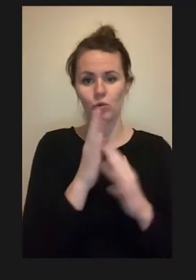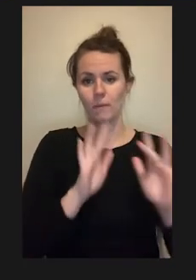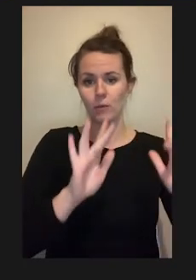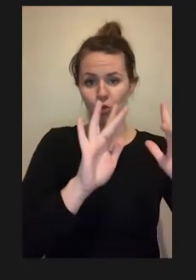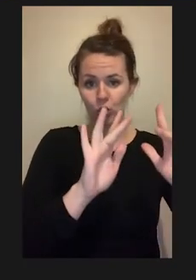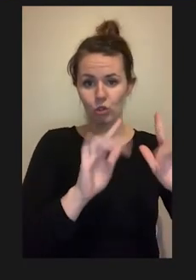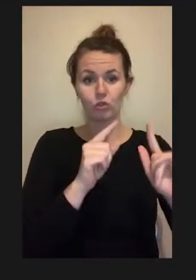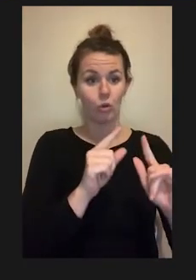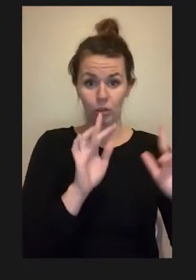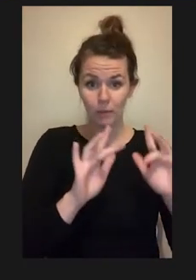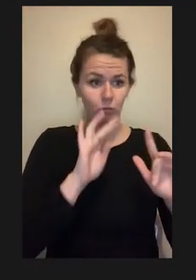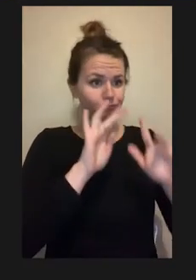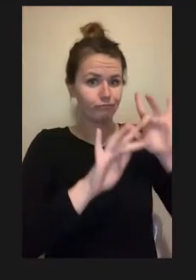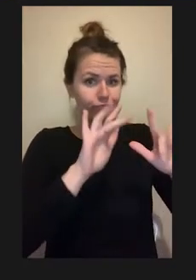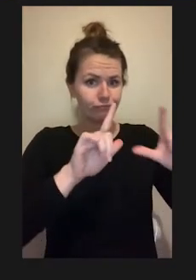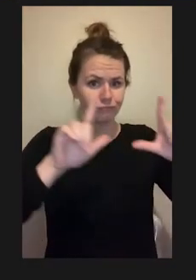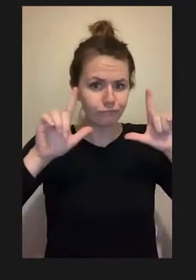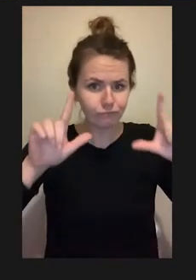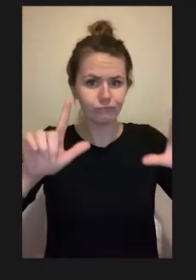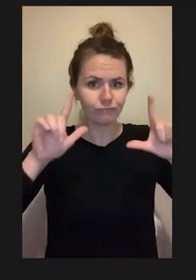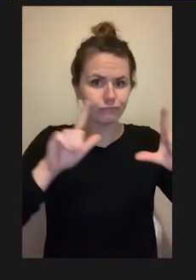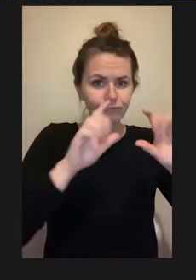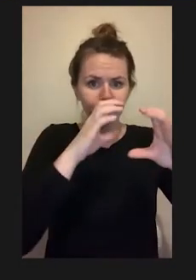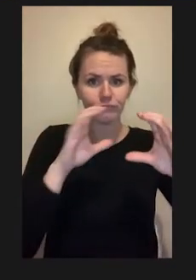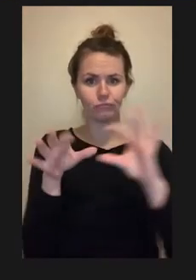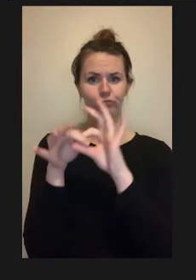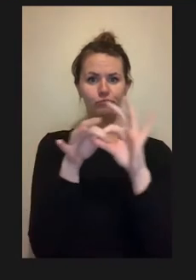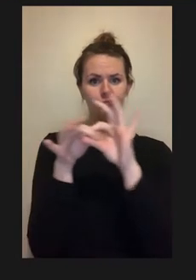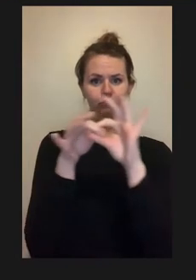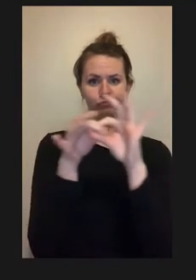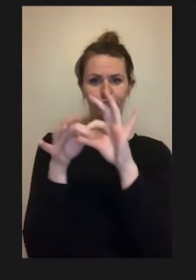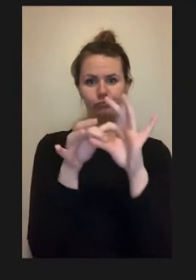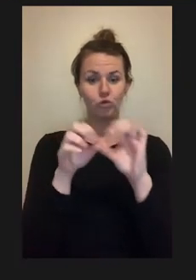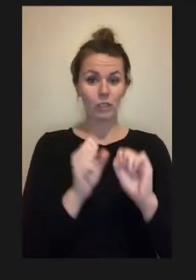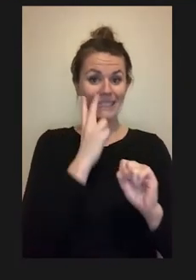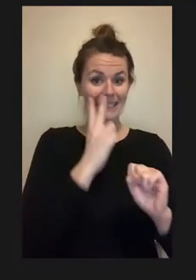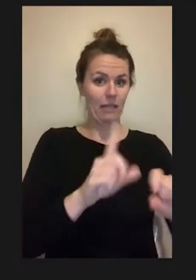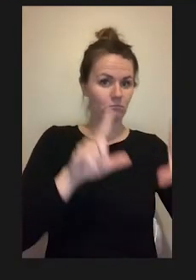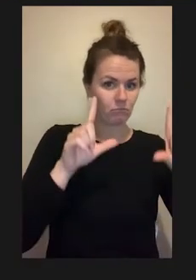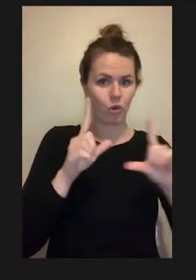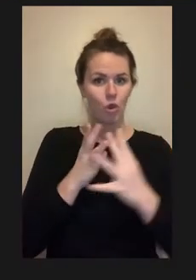computer interface that could be adapted easily according to one's disability.